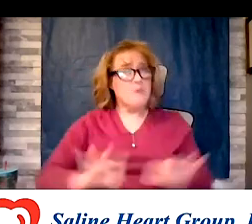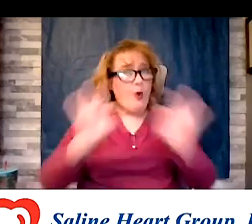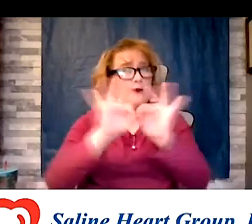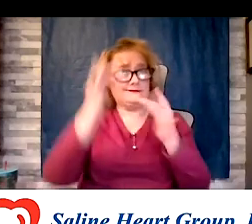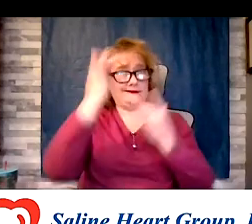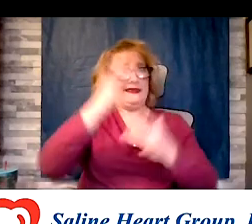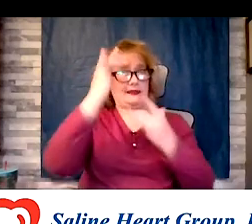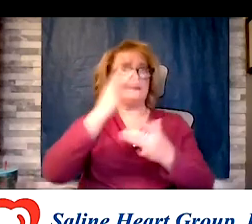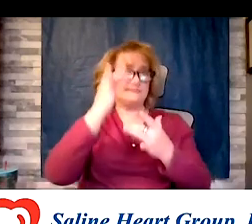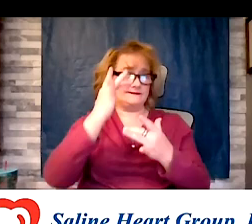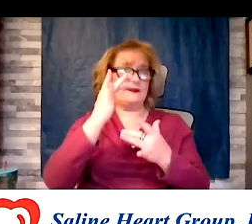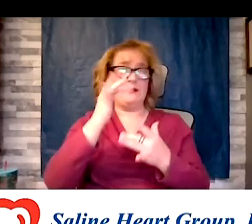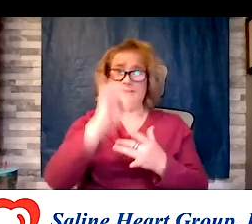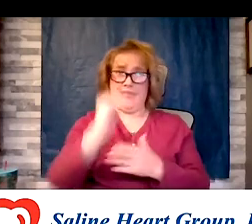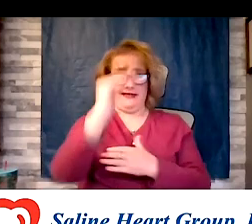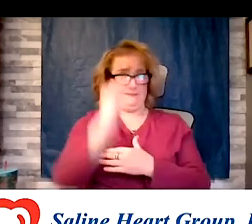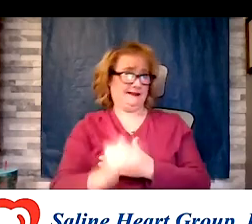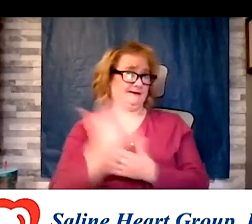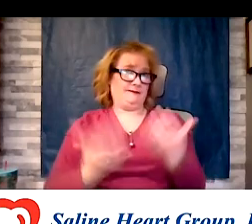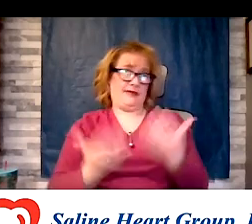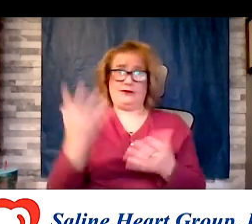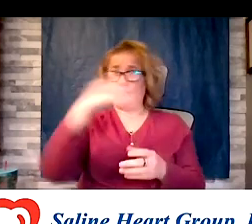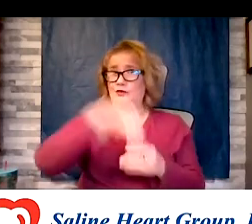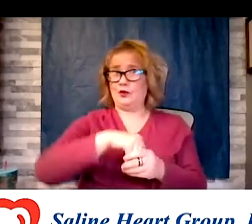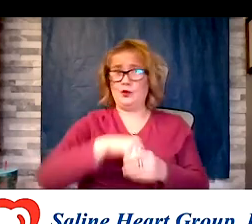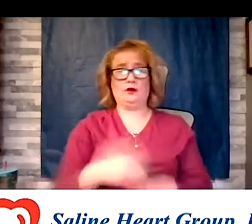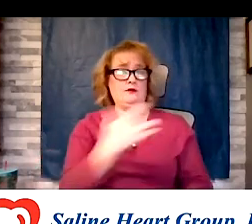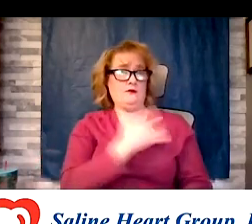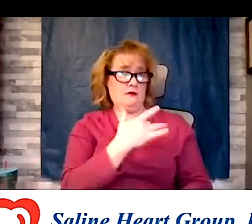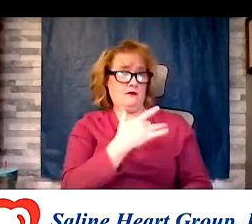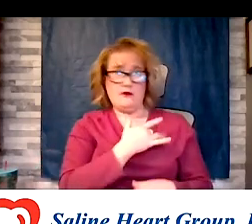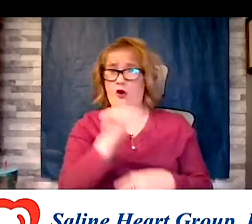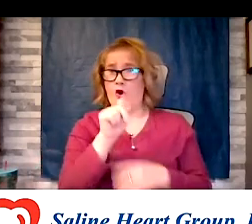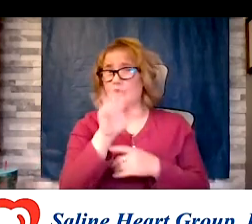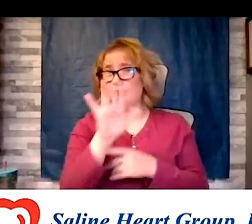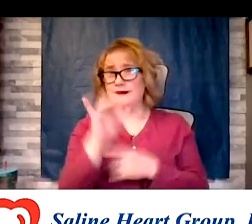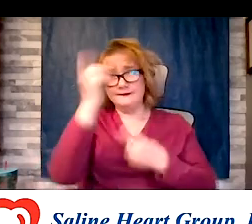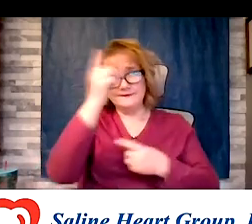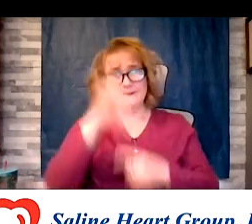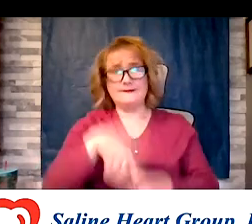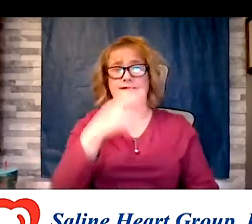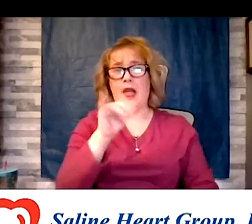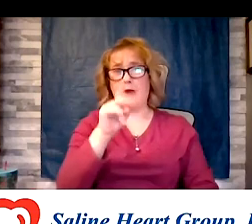list might include coronary artery disease, hypertension, diabetes, but I think we would